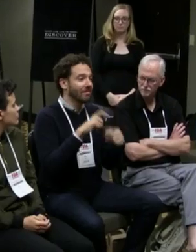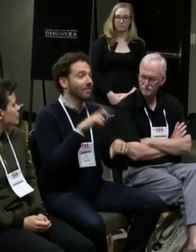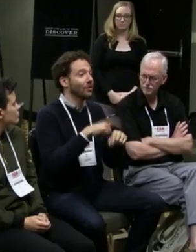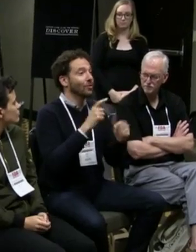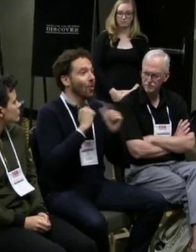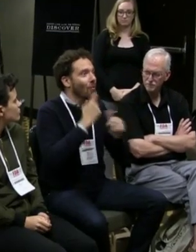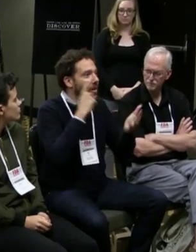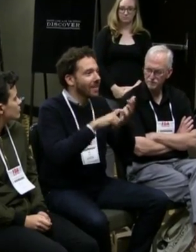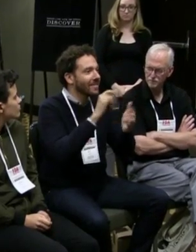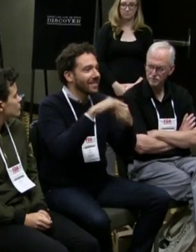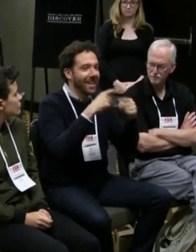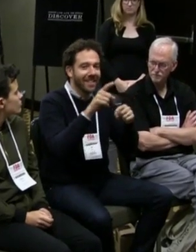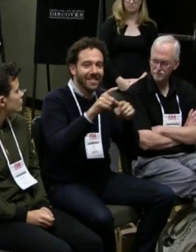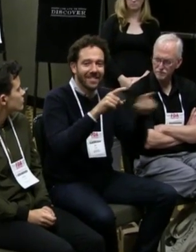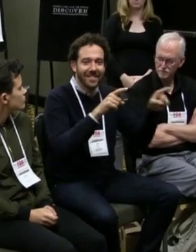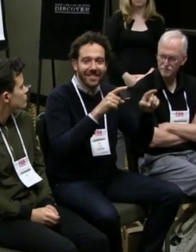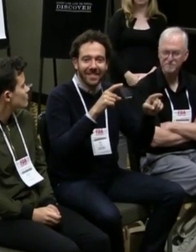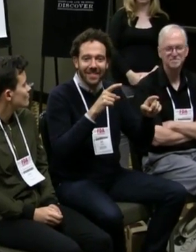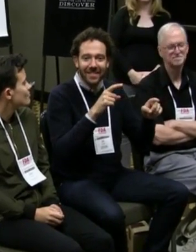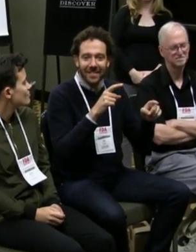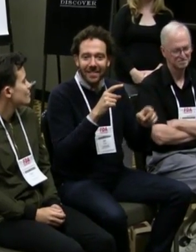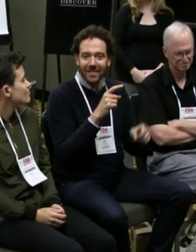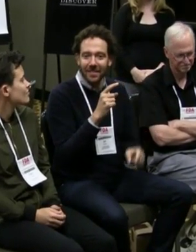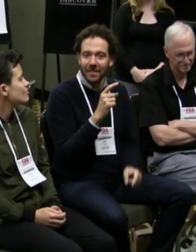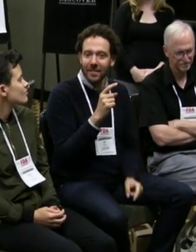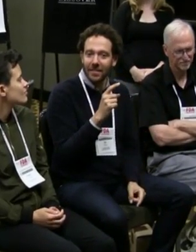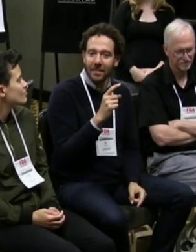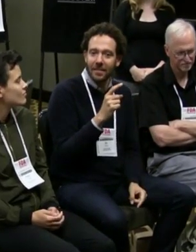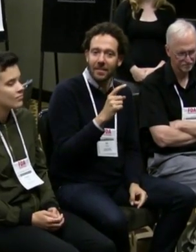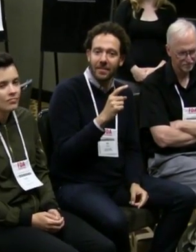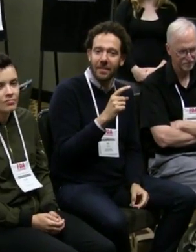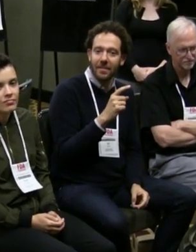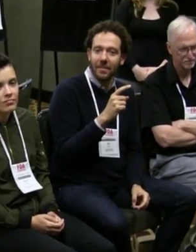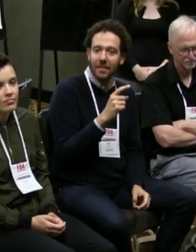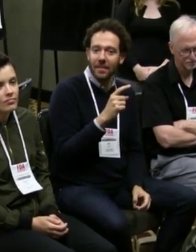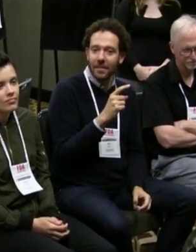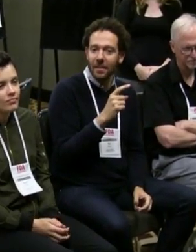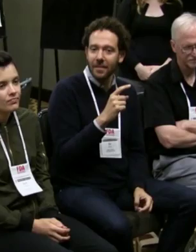that don't know any coming in, and then once they come and watch the production, they're able to recognize